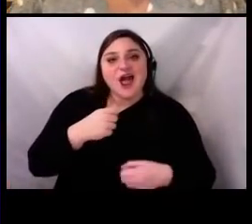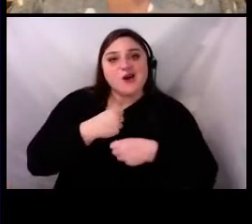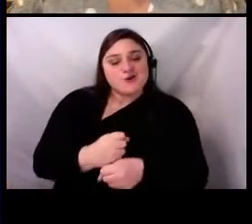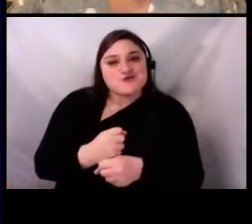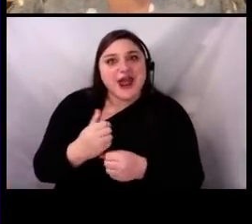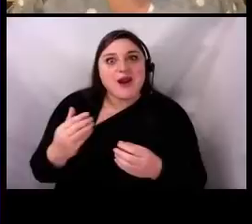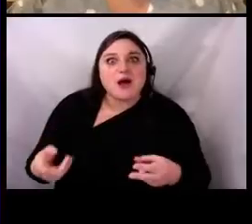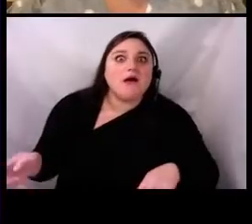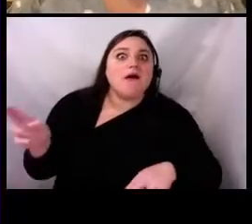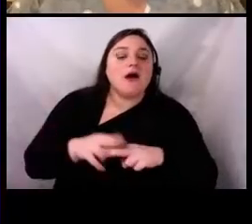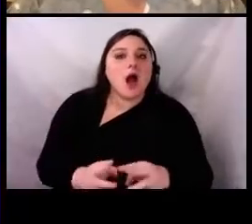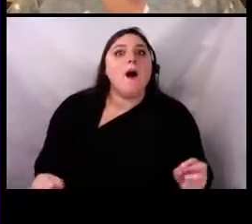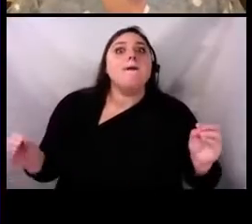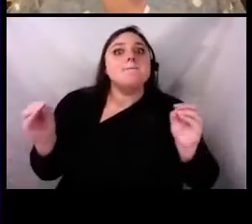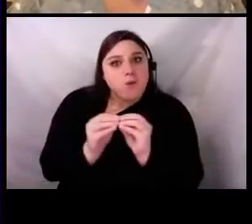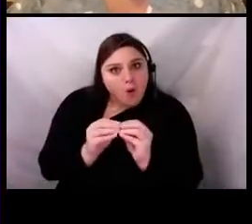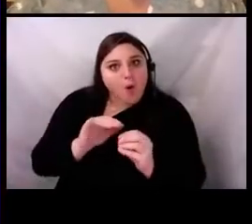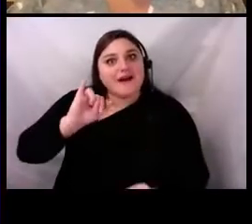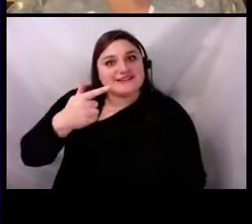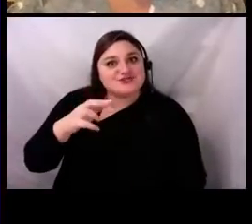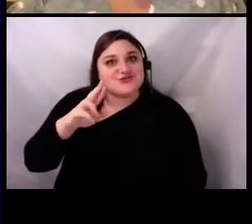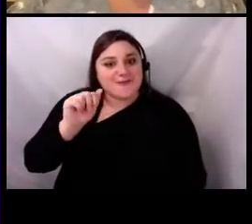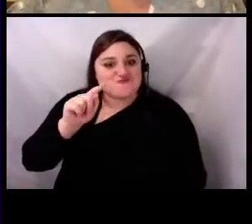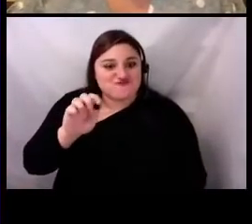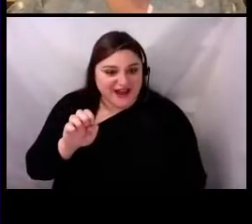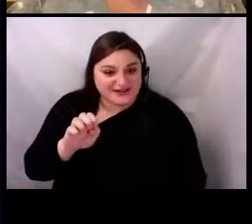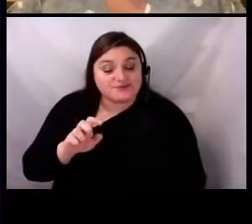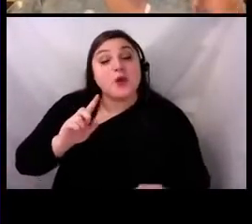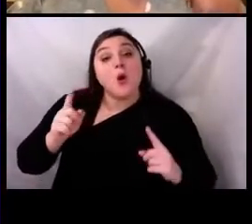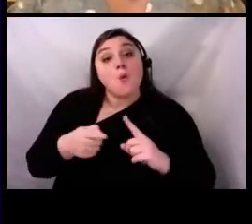that were included in an Instagram story highlight received an average